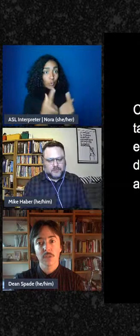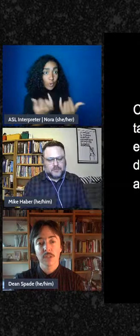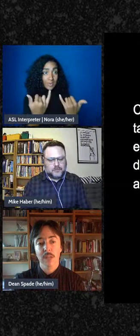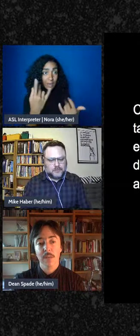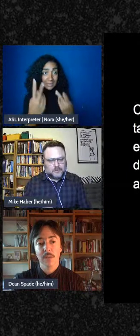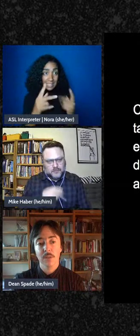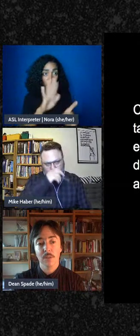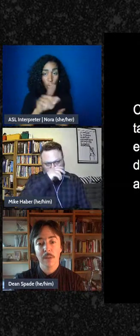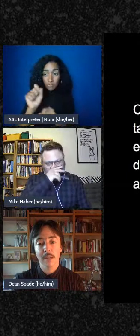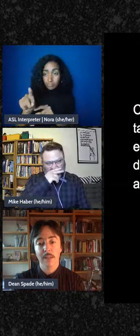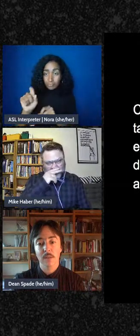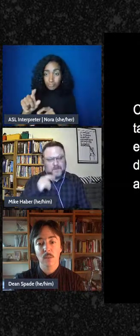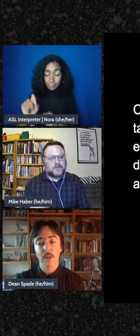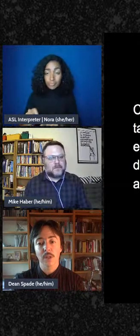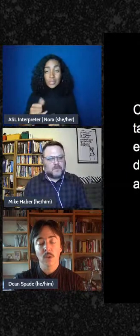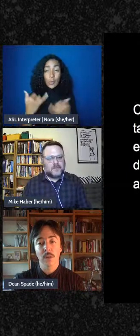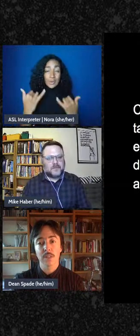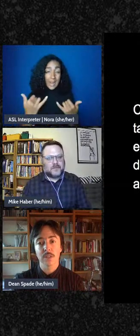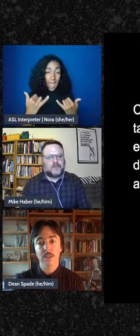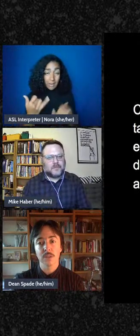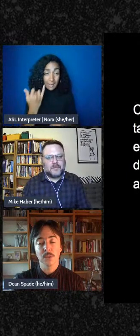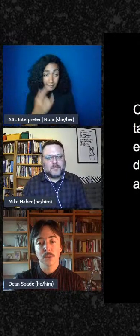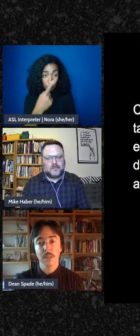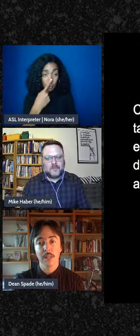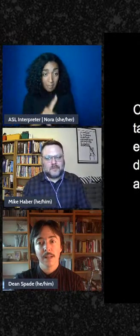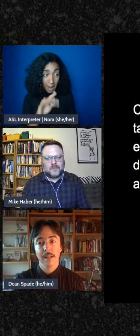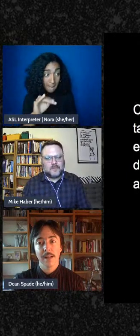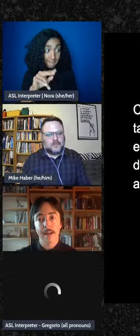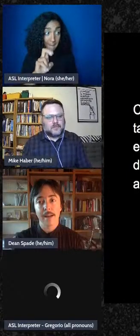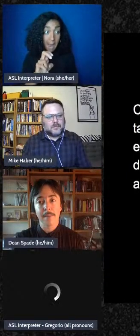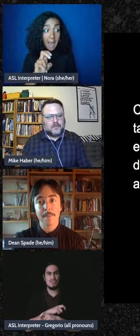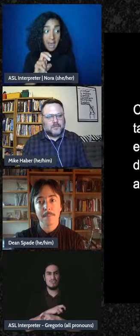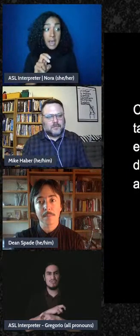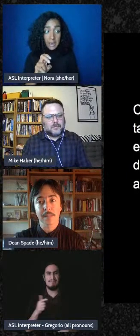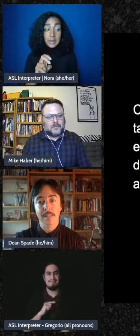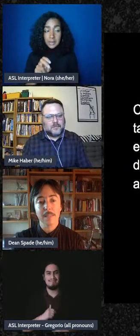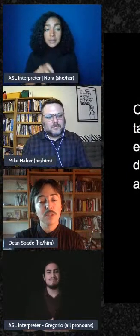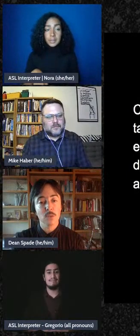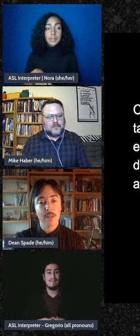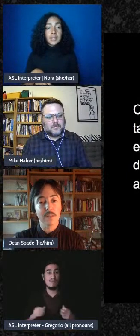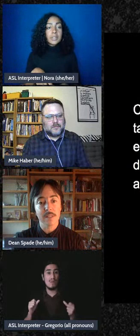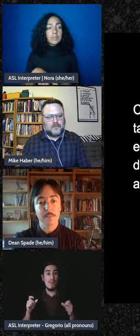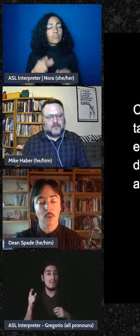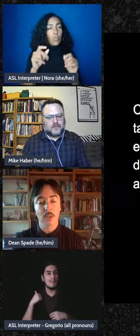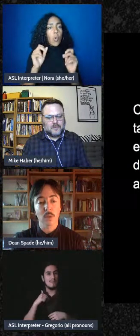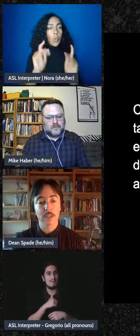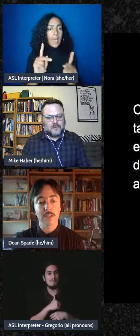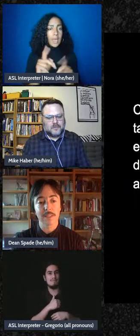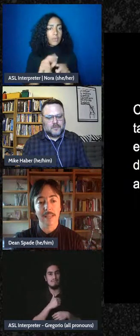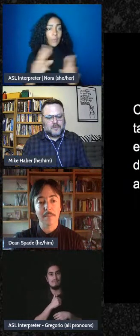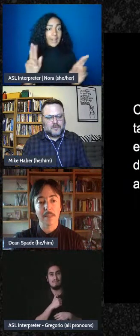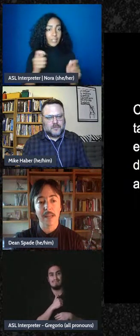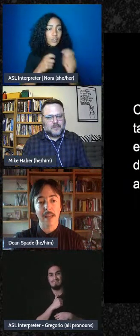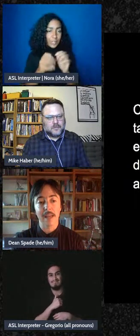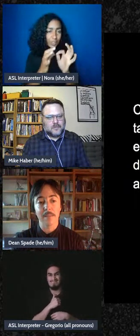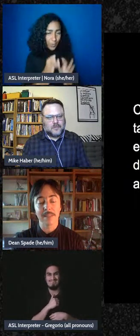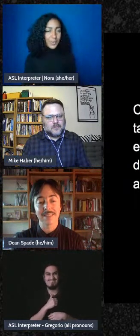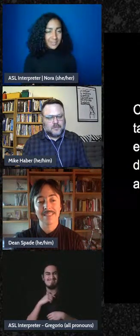it's okay with you Mike we are going to keep doing these important questions that came in ahead but